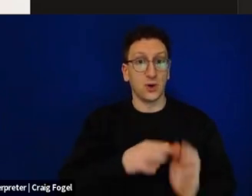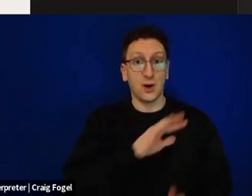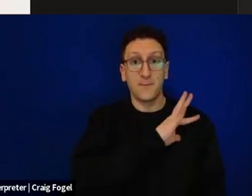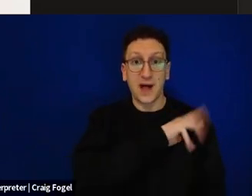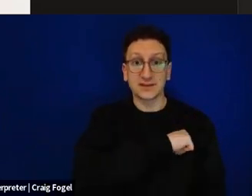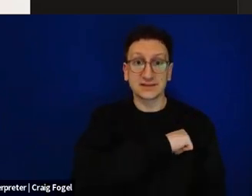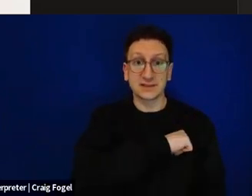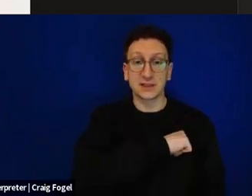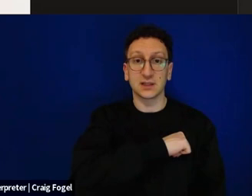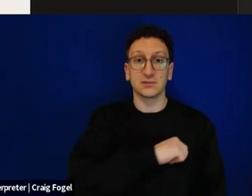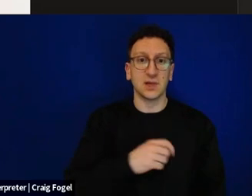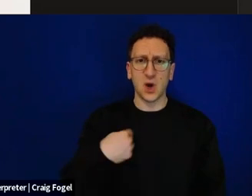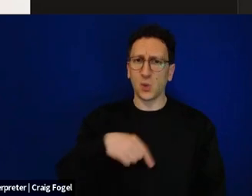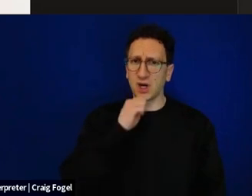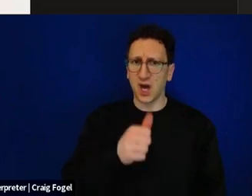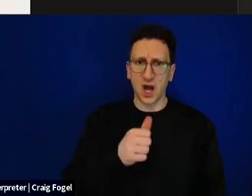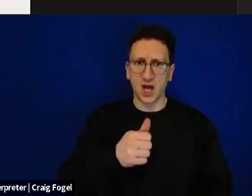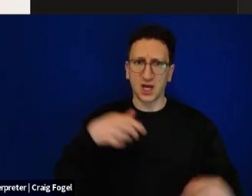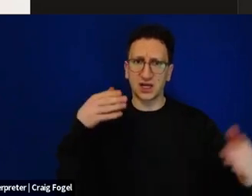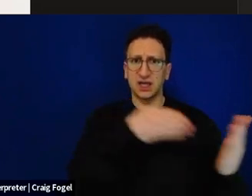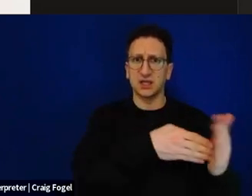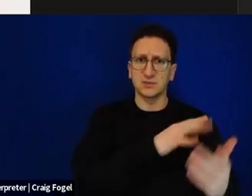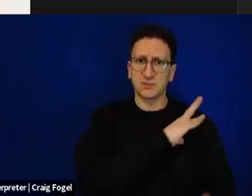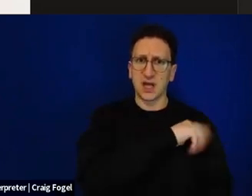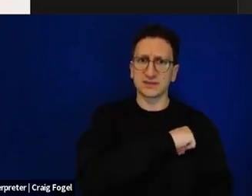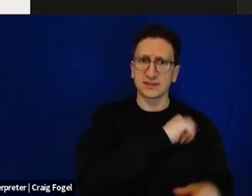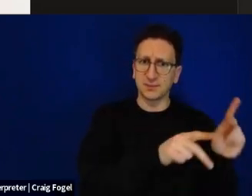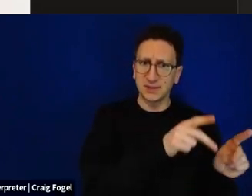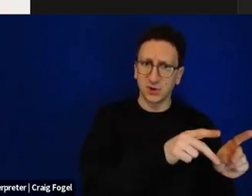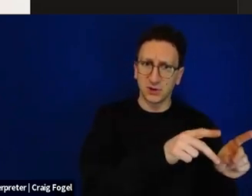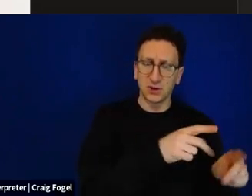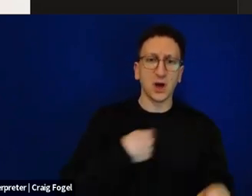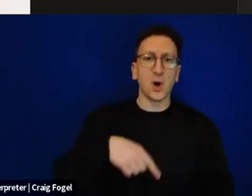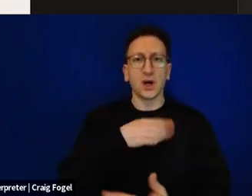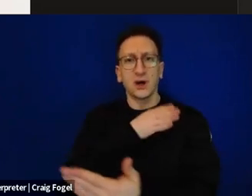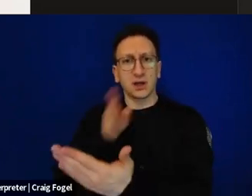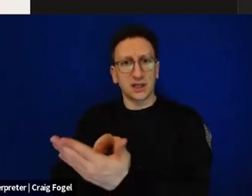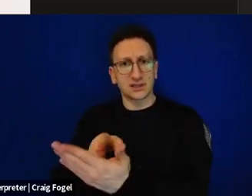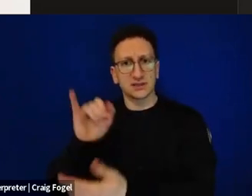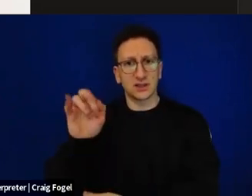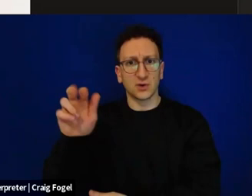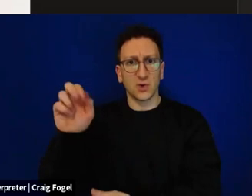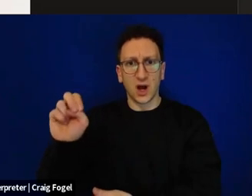Our battle is not against the Palestinian people. Our battle is against the Iranian sponsored